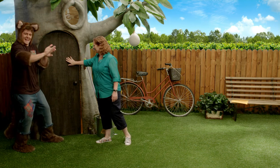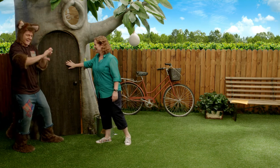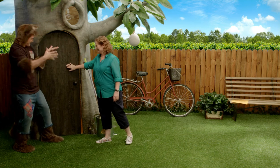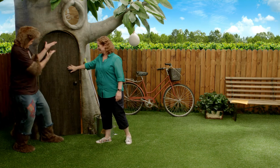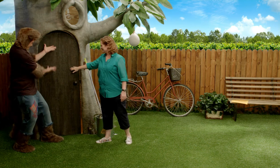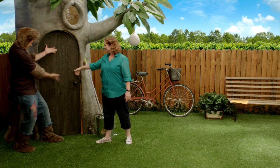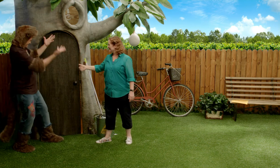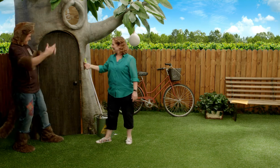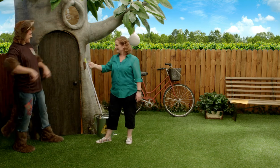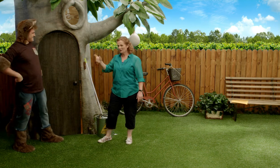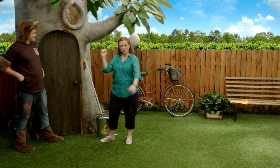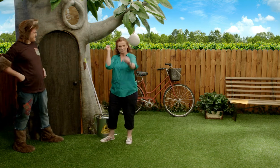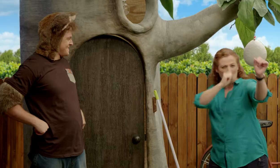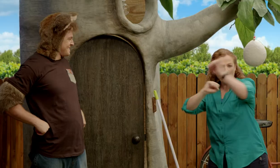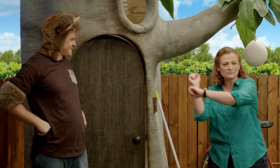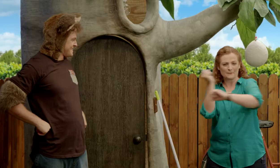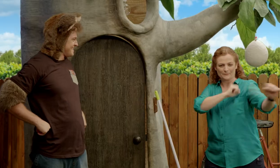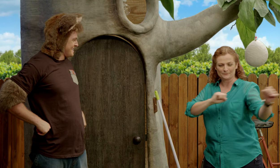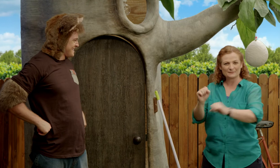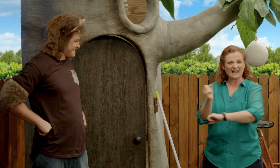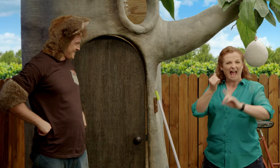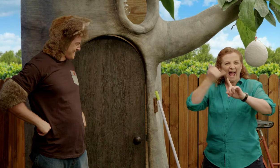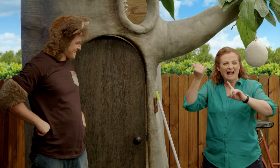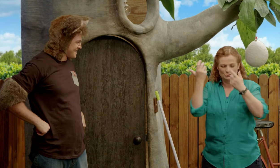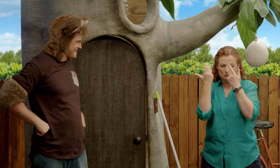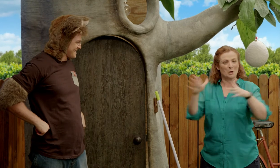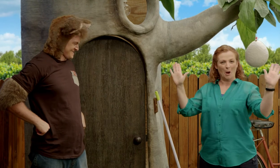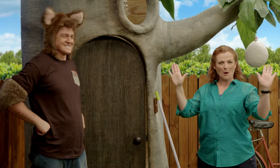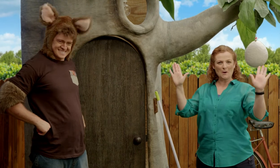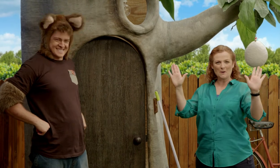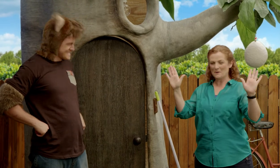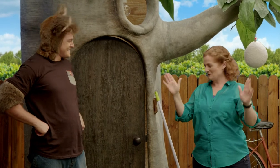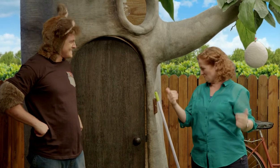I’ve cleaned it. Yes, I saw you mopping and now all the honey's gone.